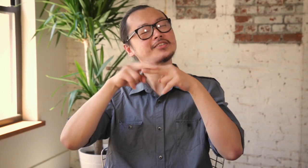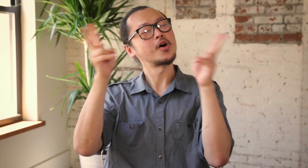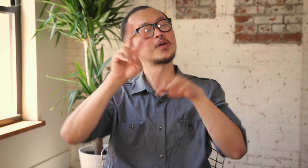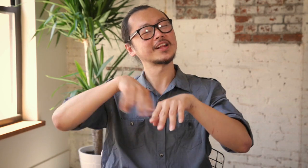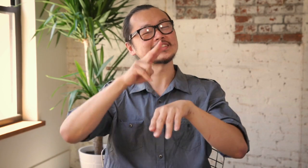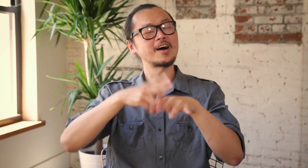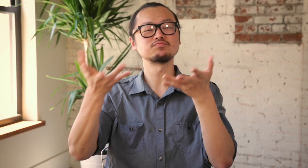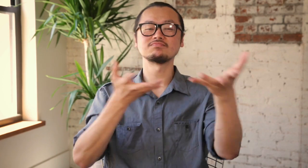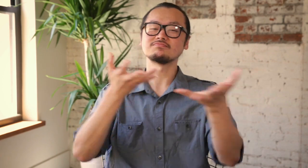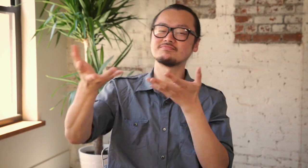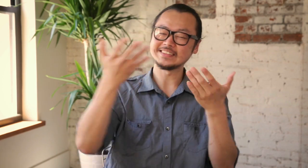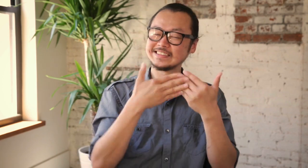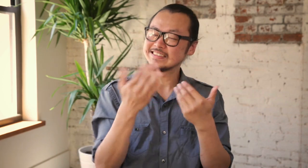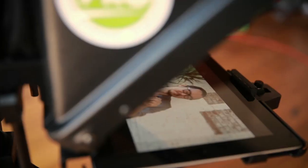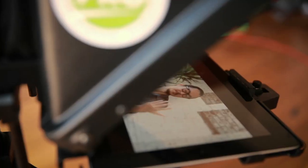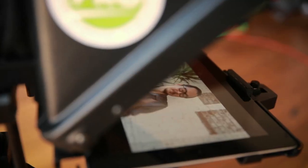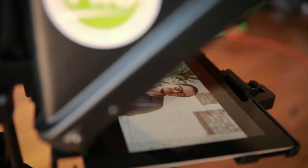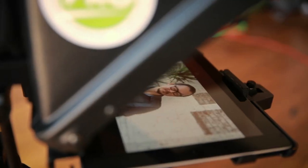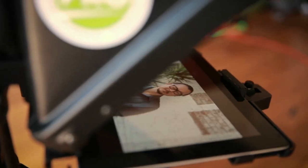It would be so natural and so easy.